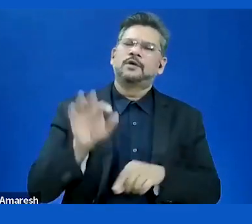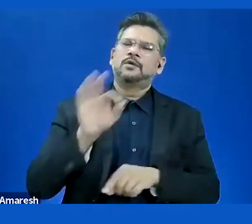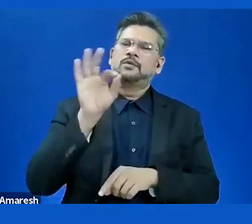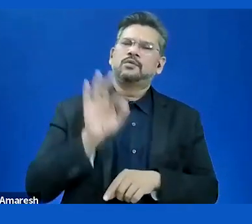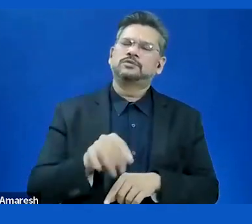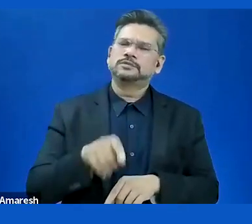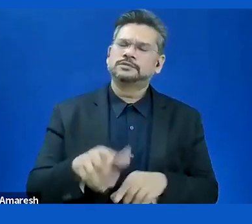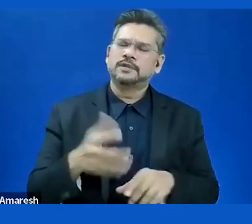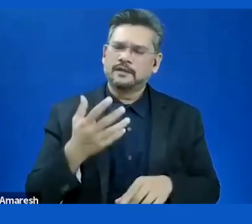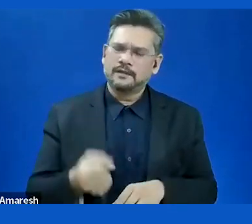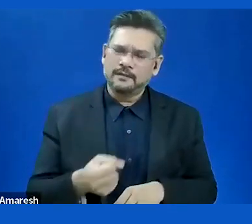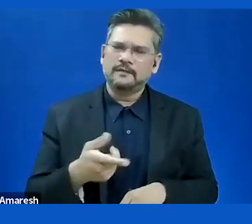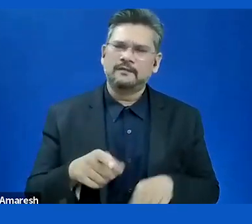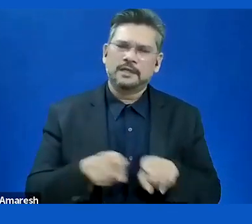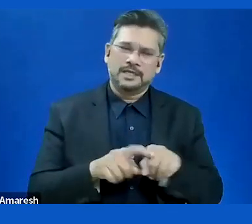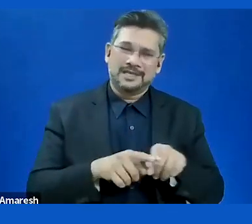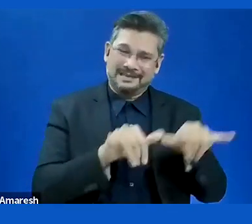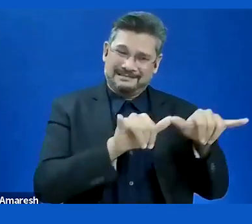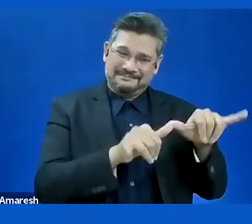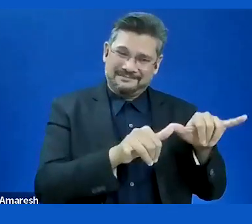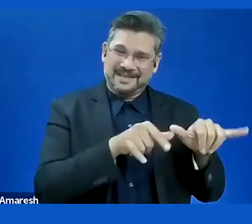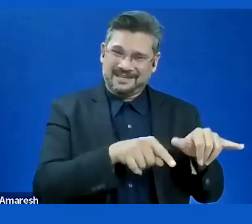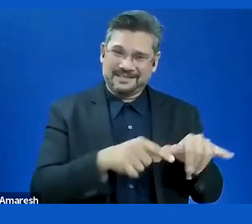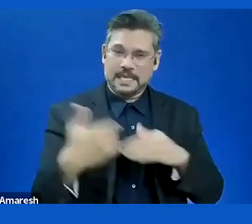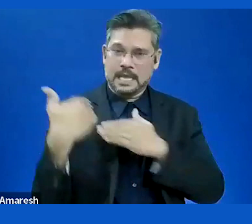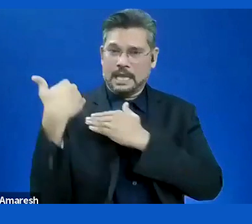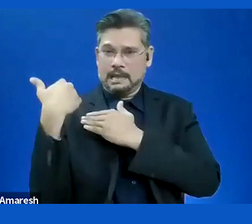is difficult to know what is understandable or not to make it into a state your name or law.